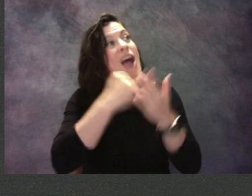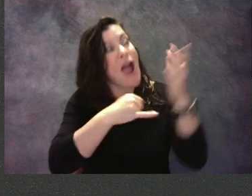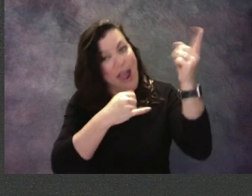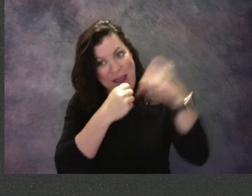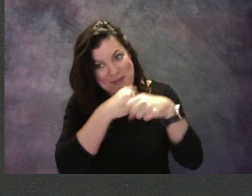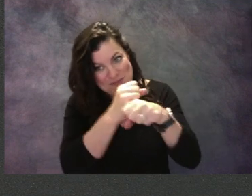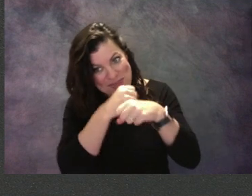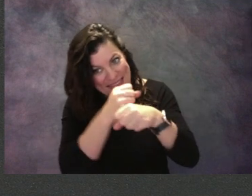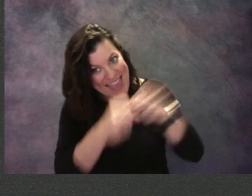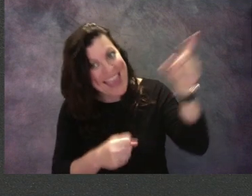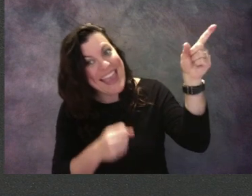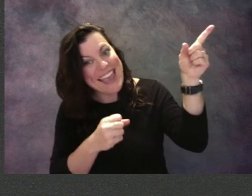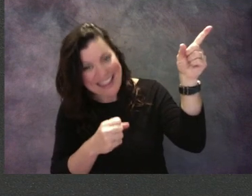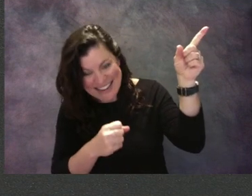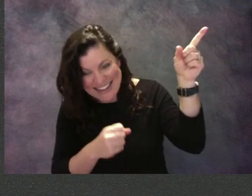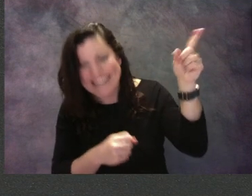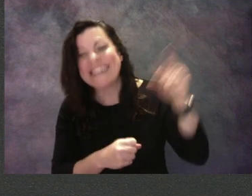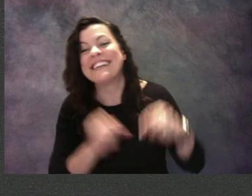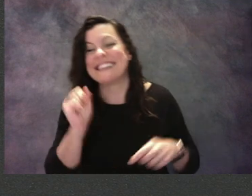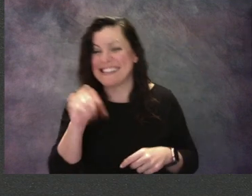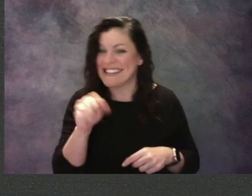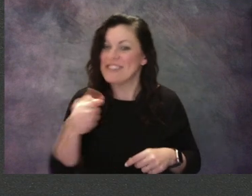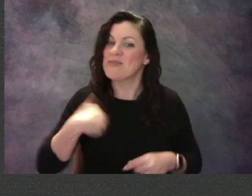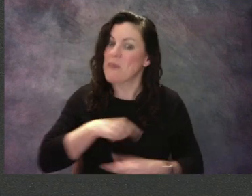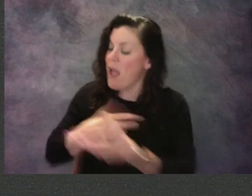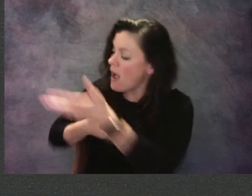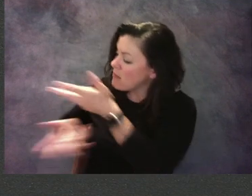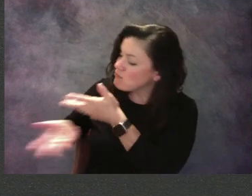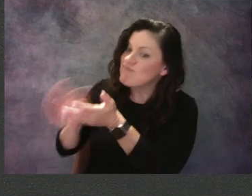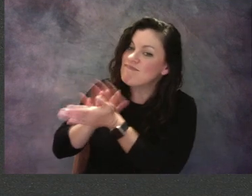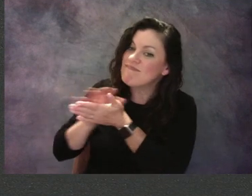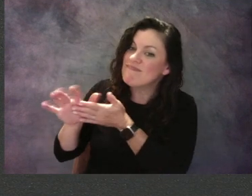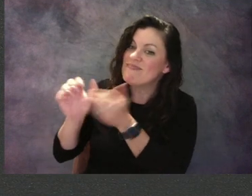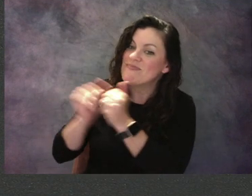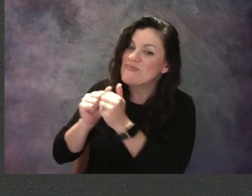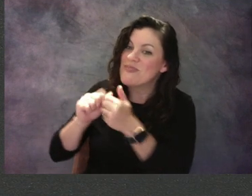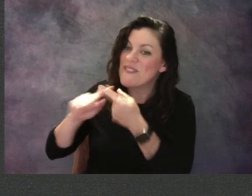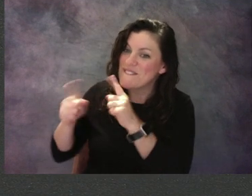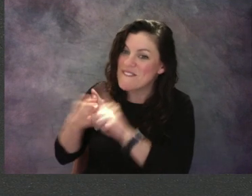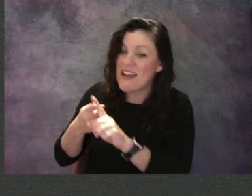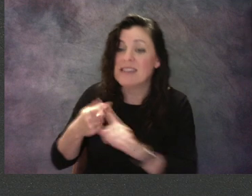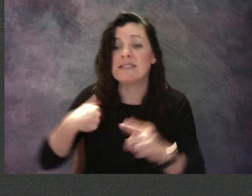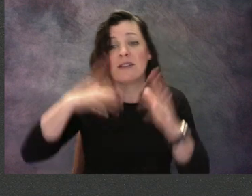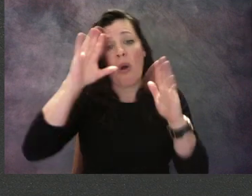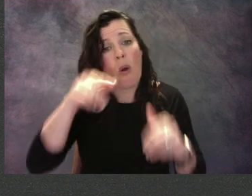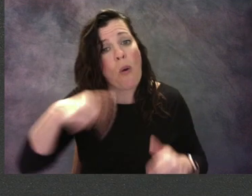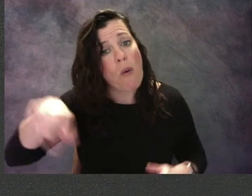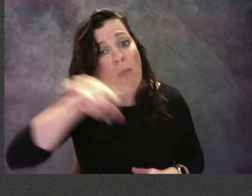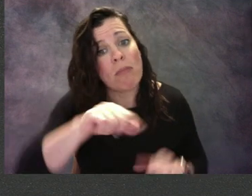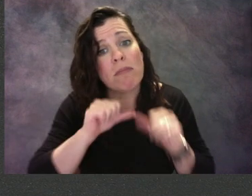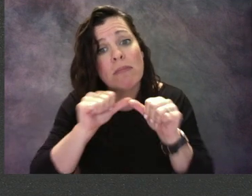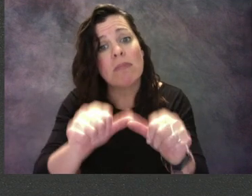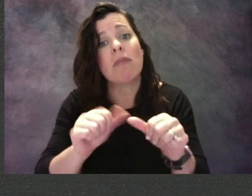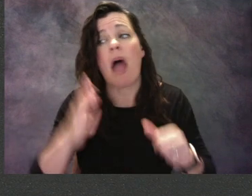and being kind to our friends. I hope you continue to use those manners when you're out and about.